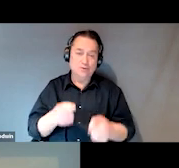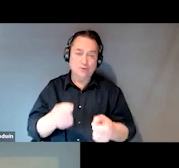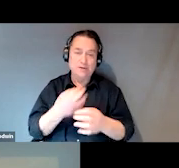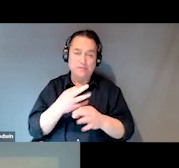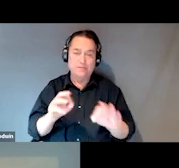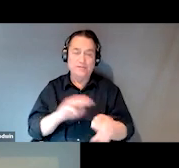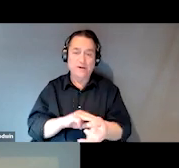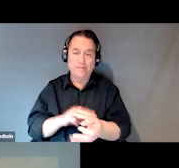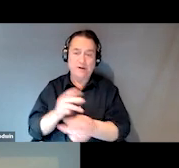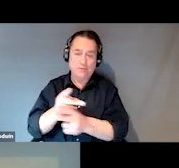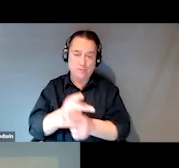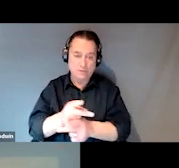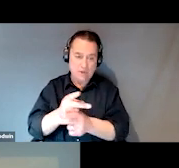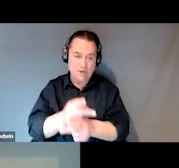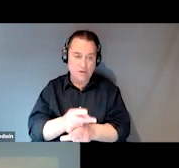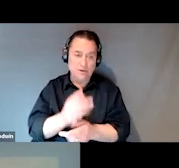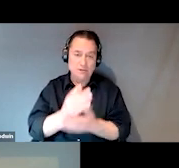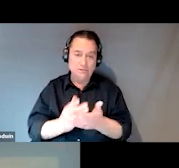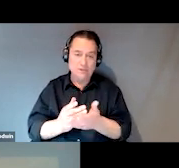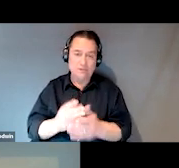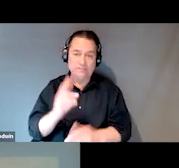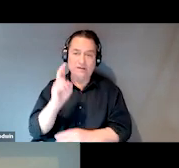We've got some of these mobile clinics listed below.